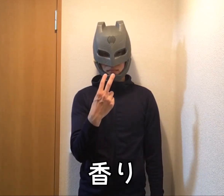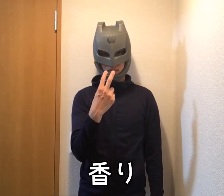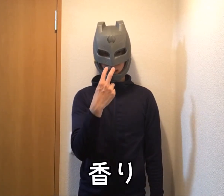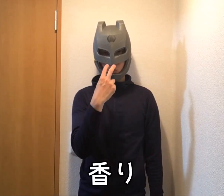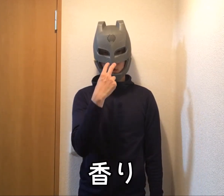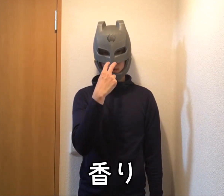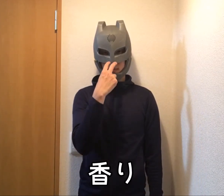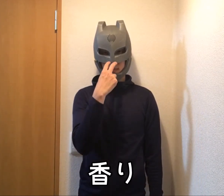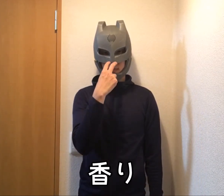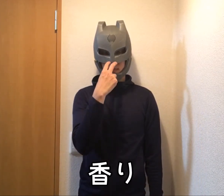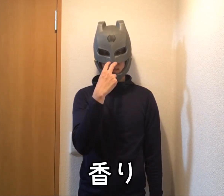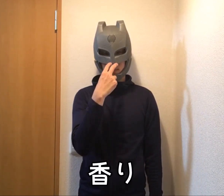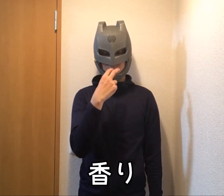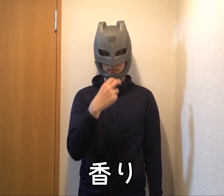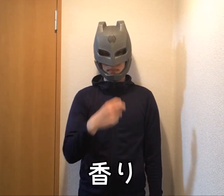Aroma / Smell / Scent